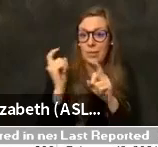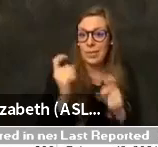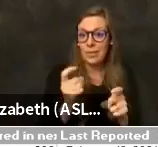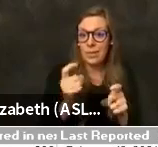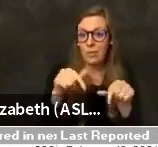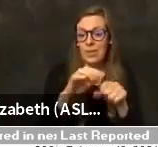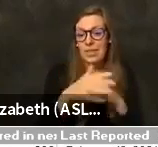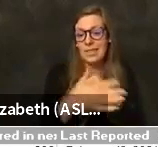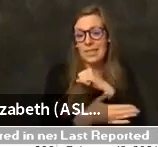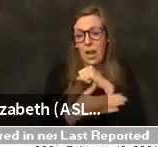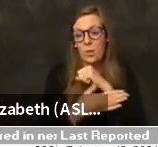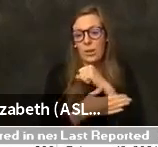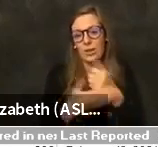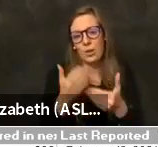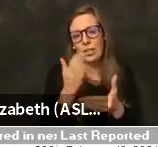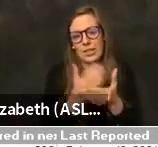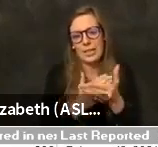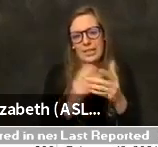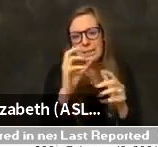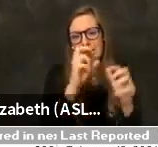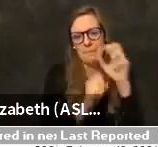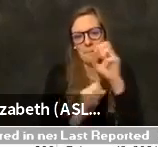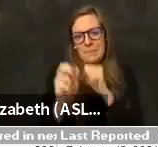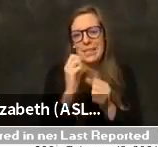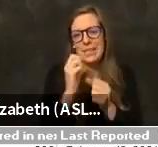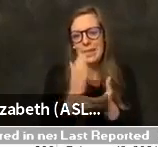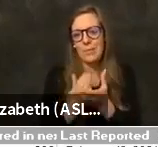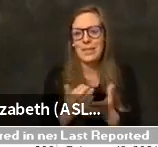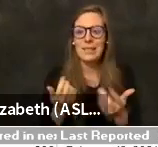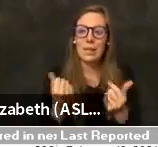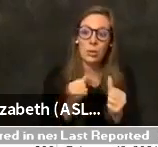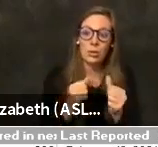So there's still some holes and pieces that we're striving to fill in.